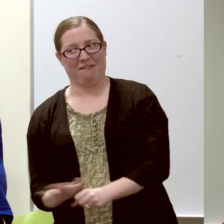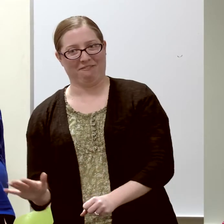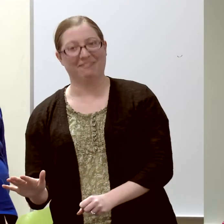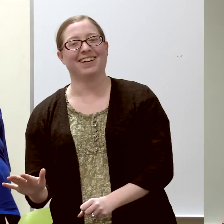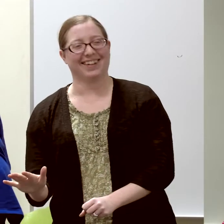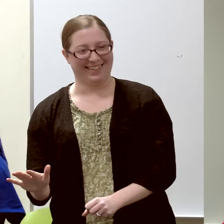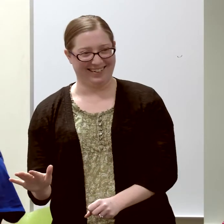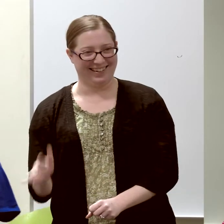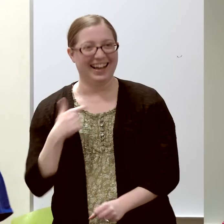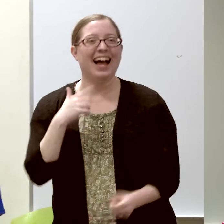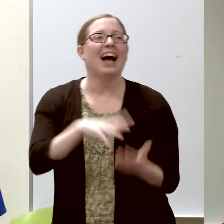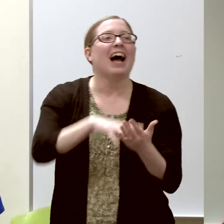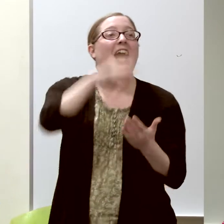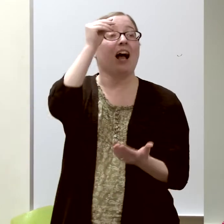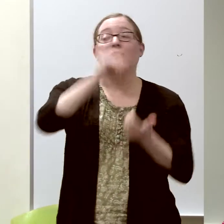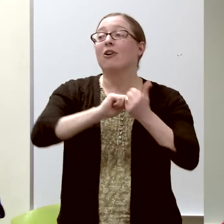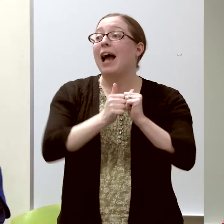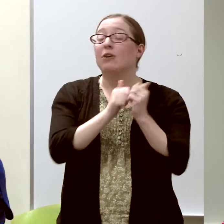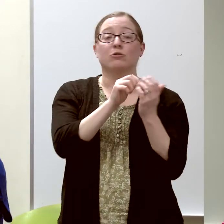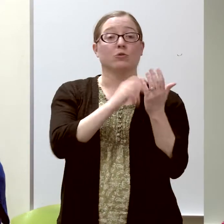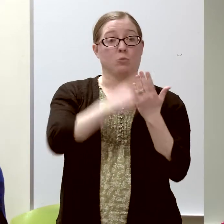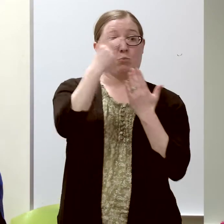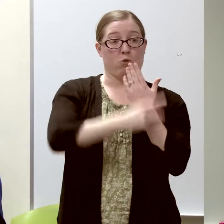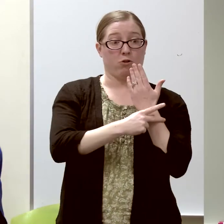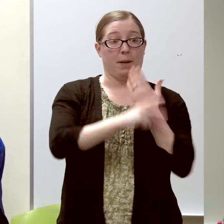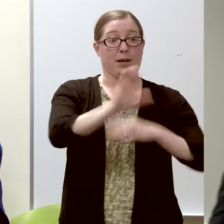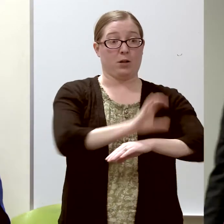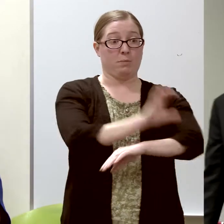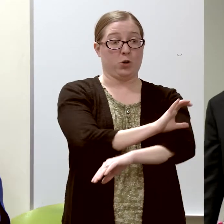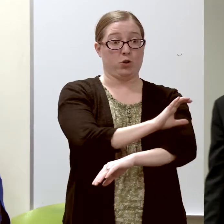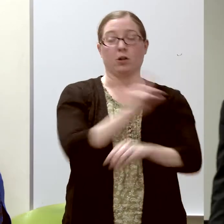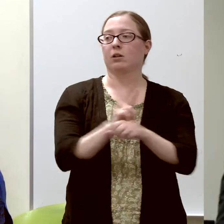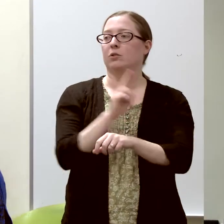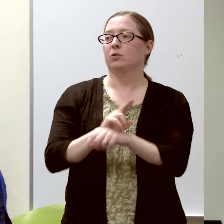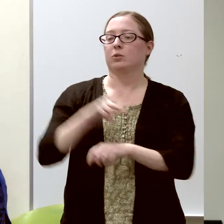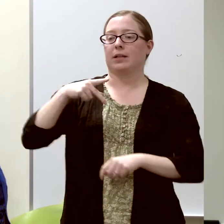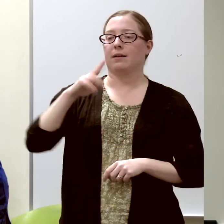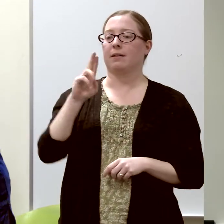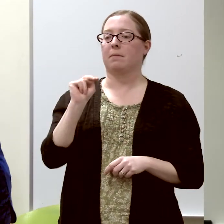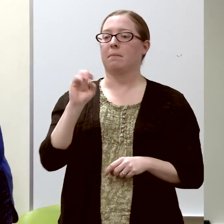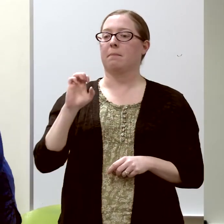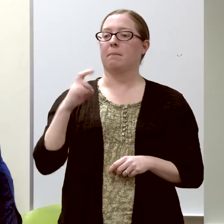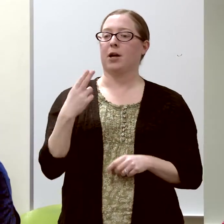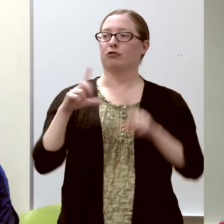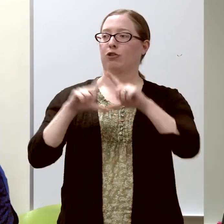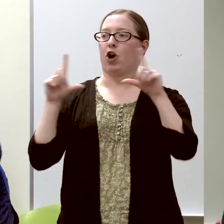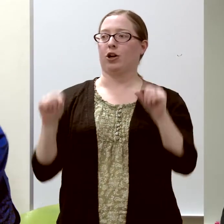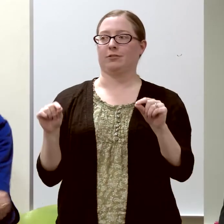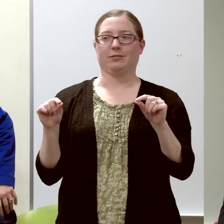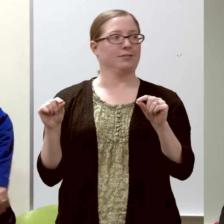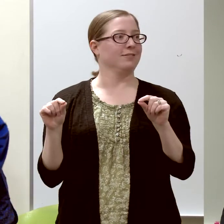that I learned how to program a computer on punch cards. [Chuckles]